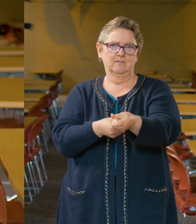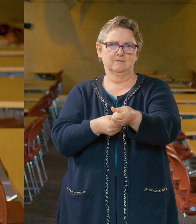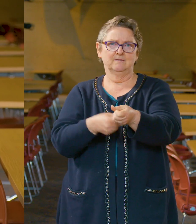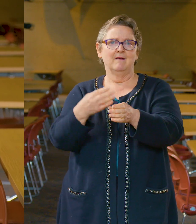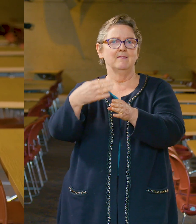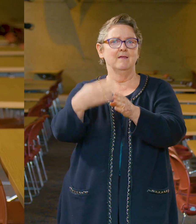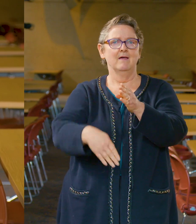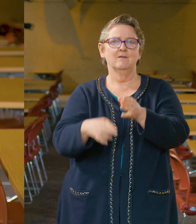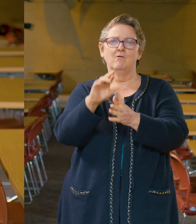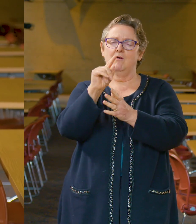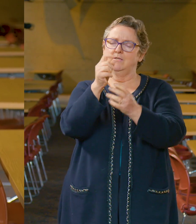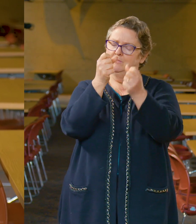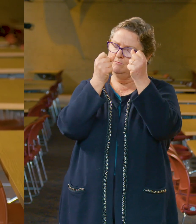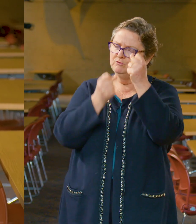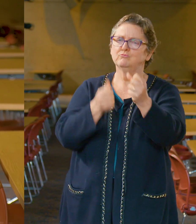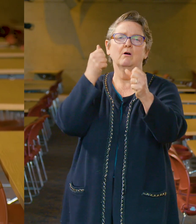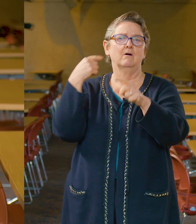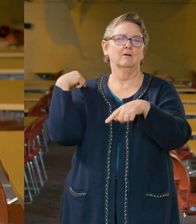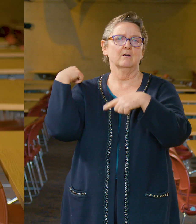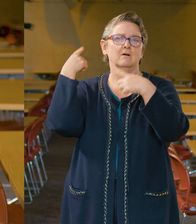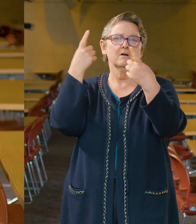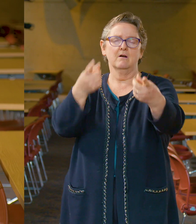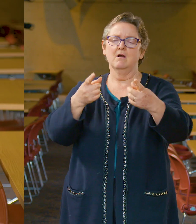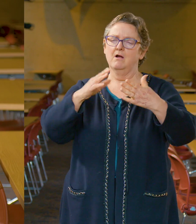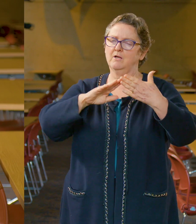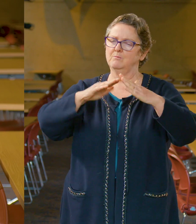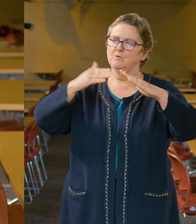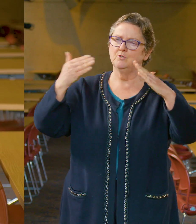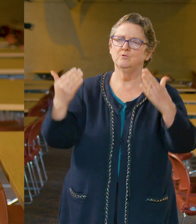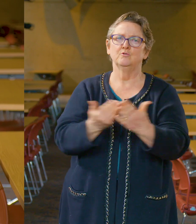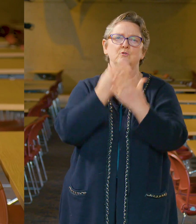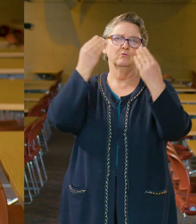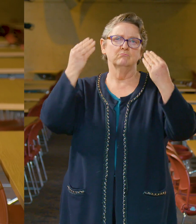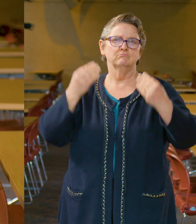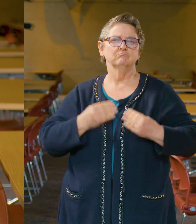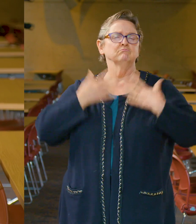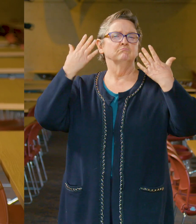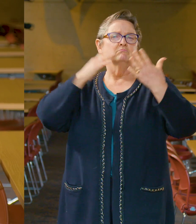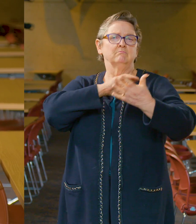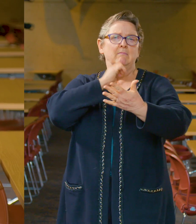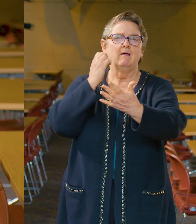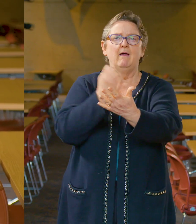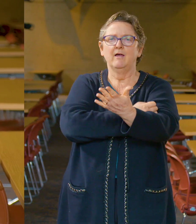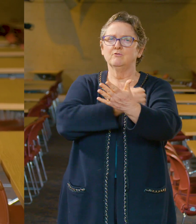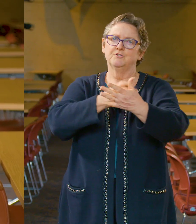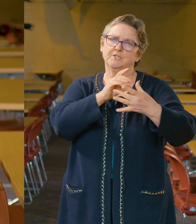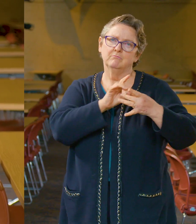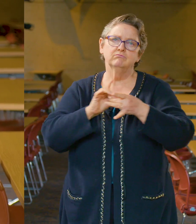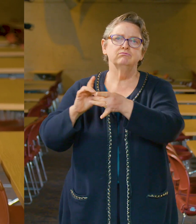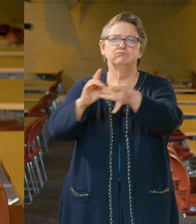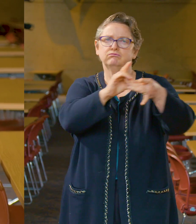RIT will come out stronger than ever -- a community redefined and energized as one.